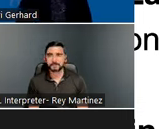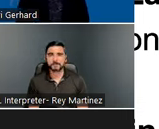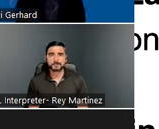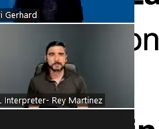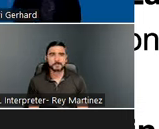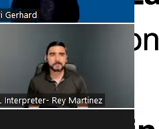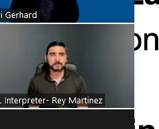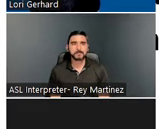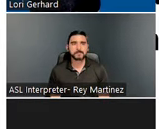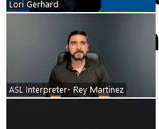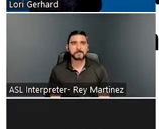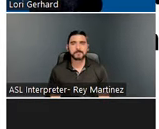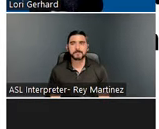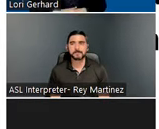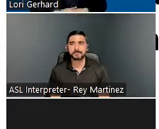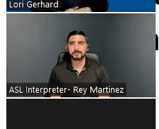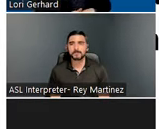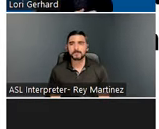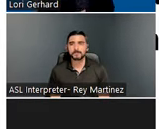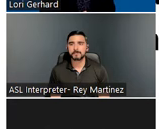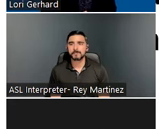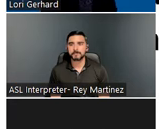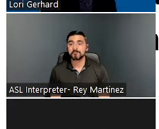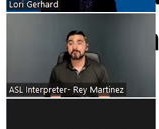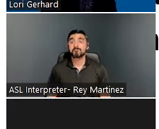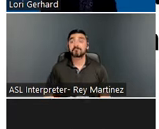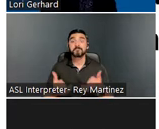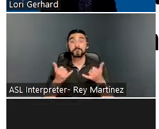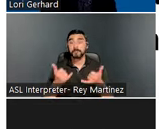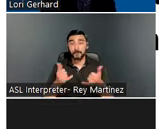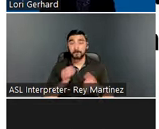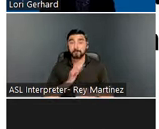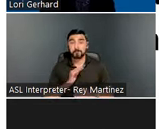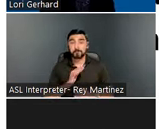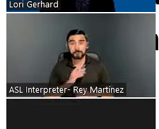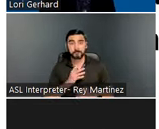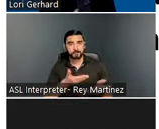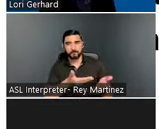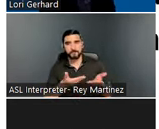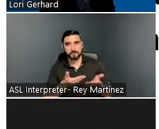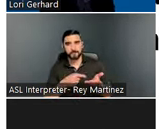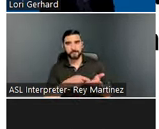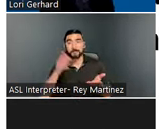Now, it is my distinct pleasure to introduce you to our presenters today. Our first presenter